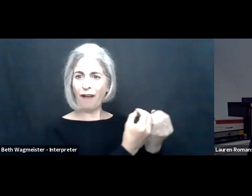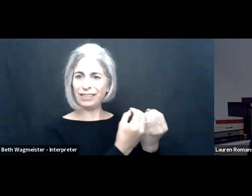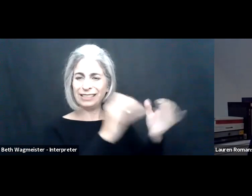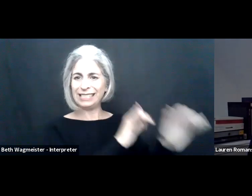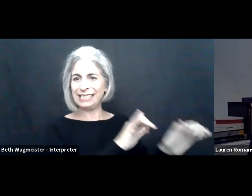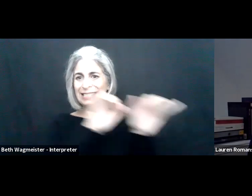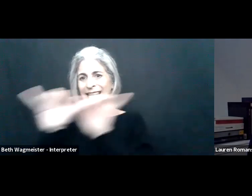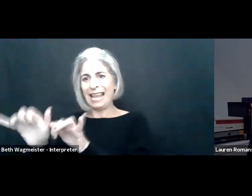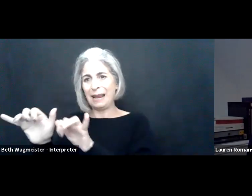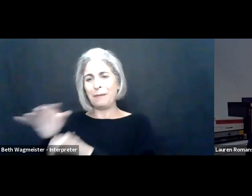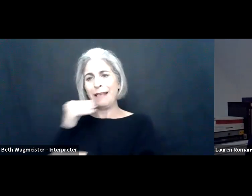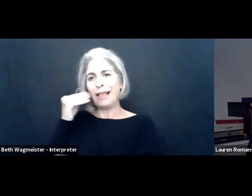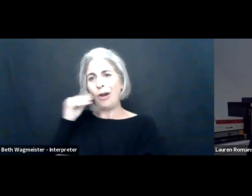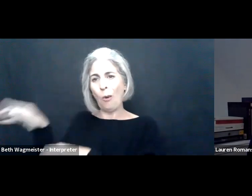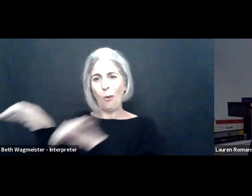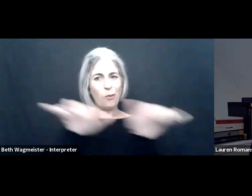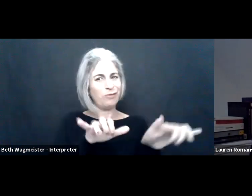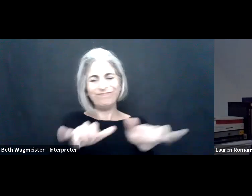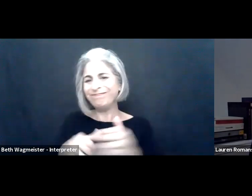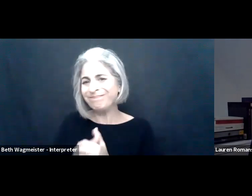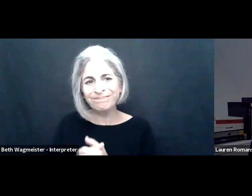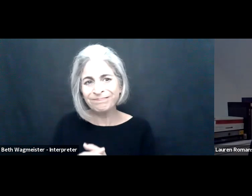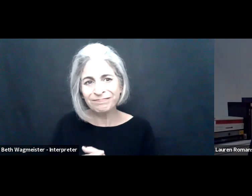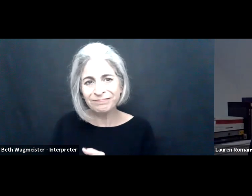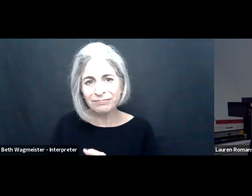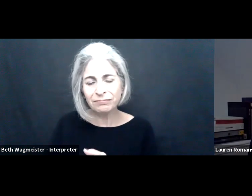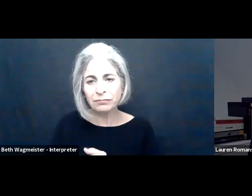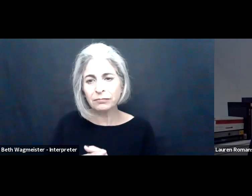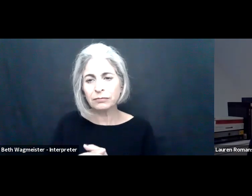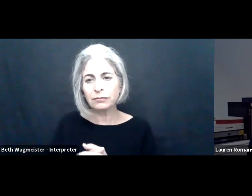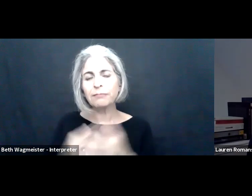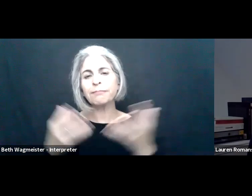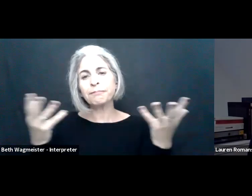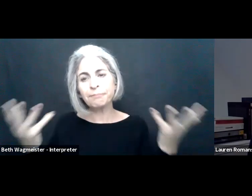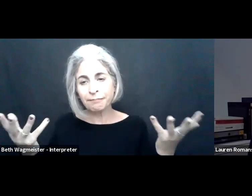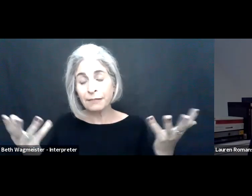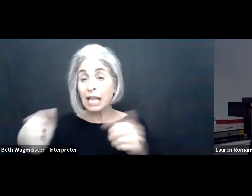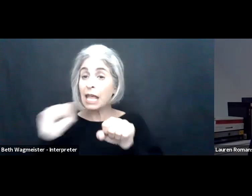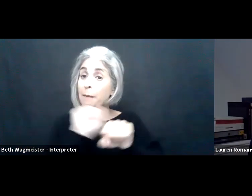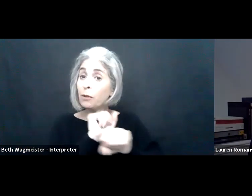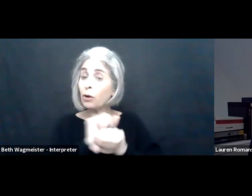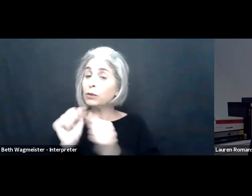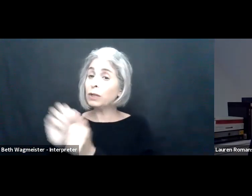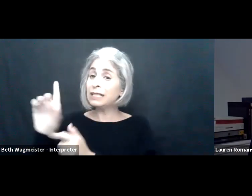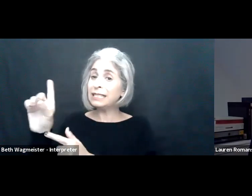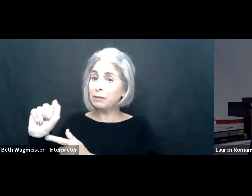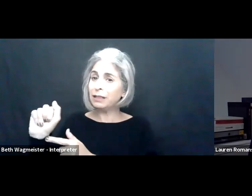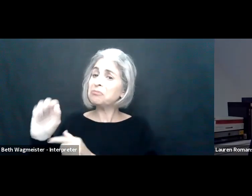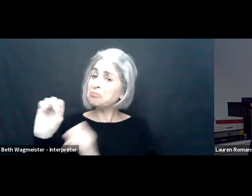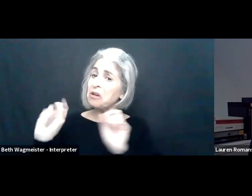If we're getting do this for the long haul we can't re-create what we had in our office in the new hybrid world. On this page here, it's not without note